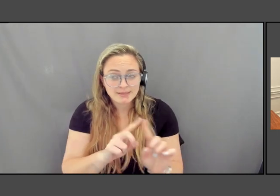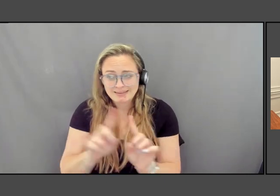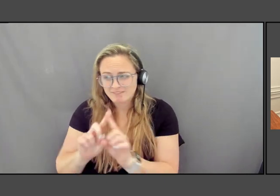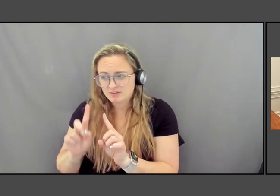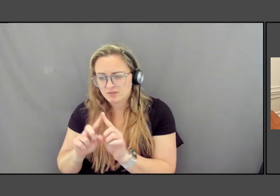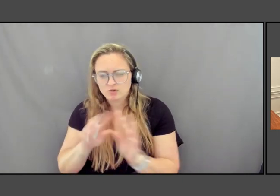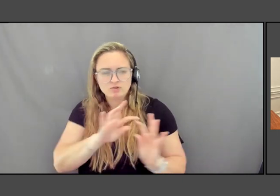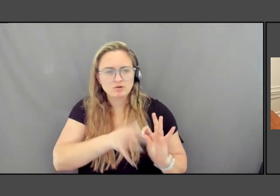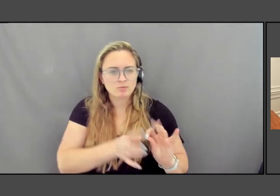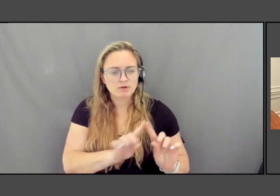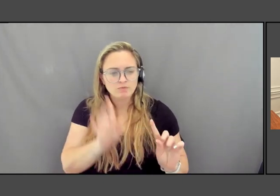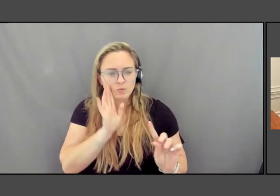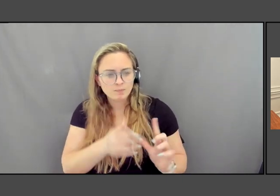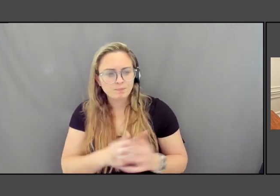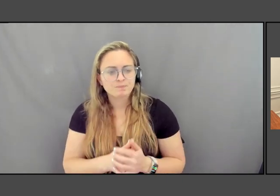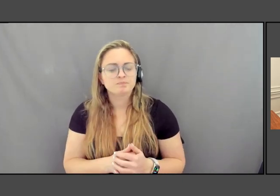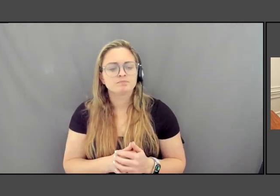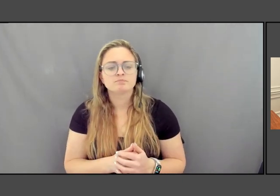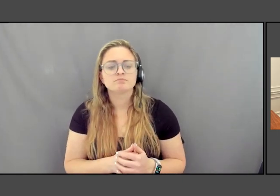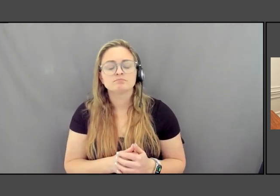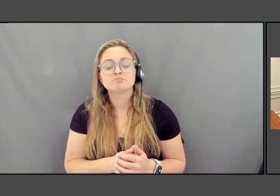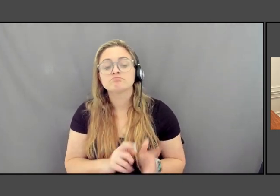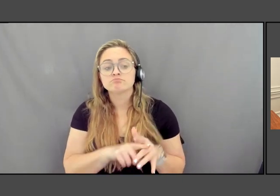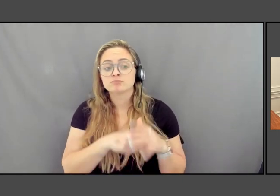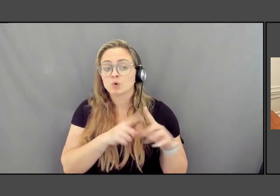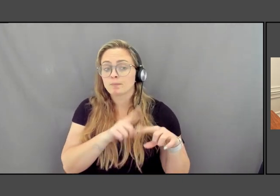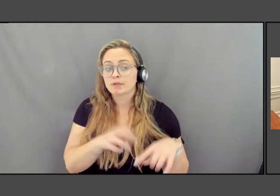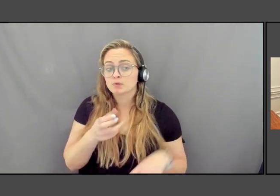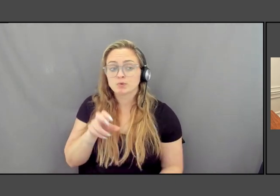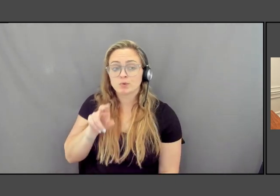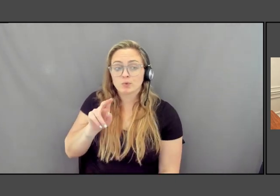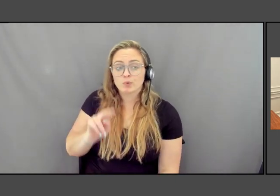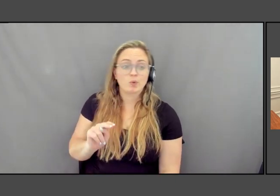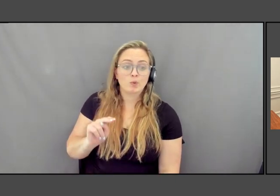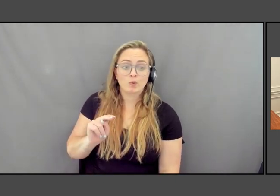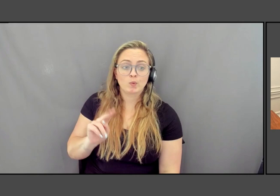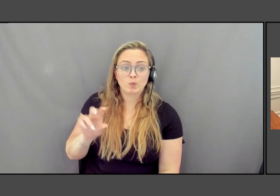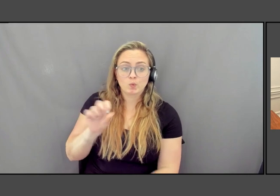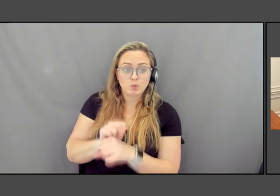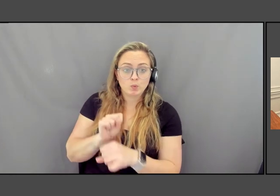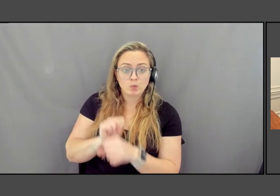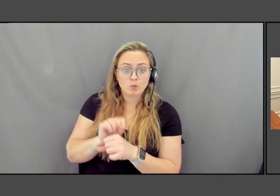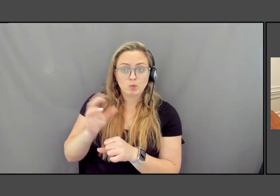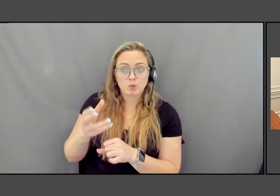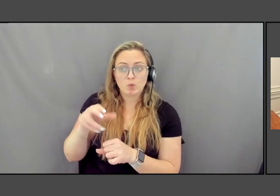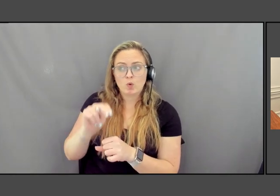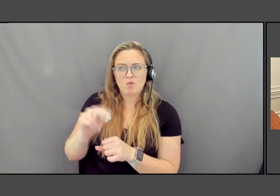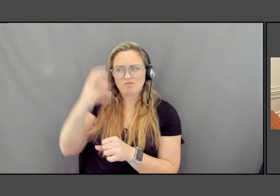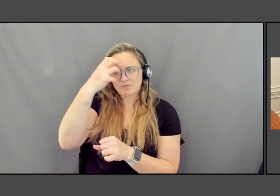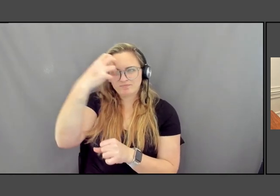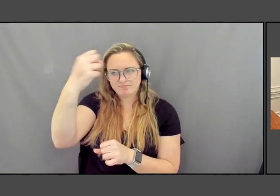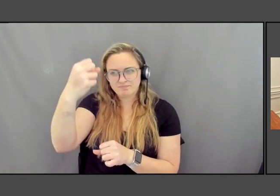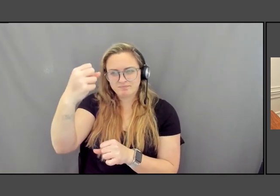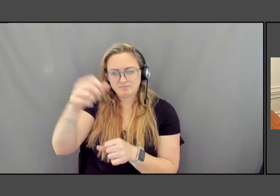So to start based on your own extraordinary work in commemorative space, what do monuments mean to you?